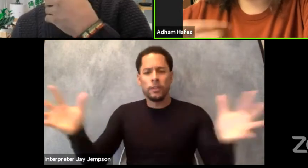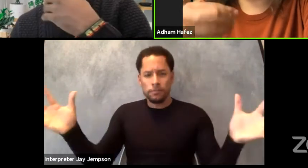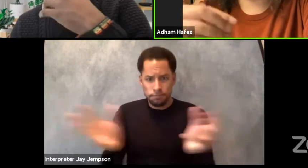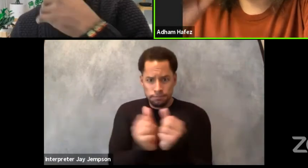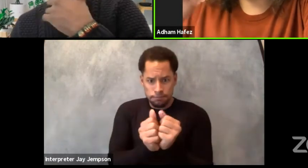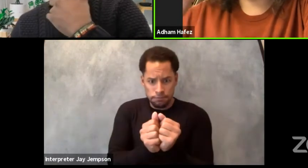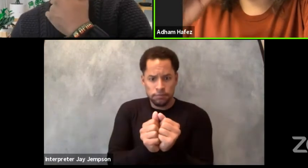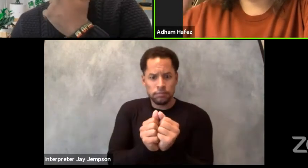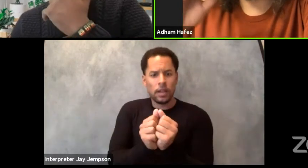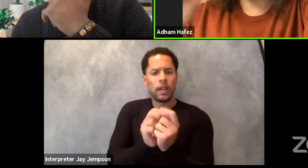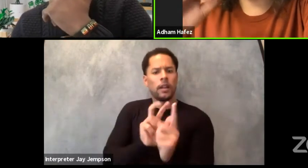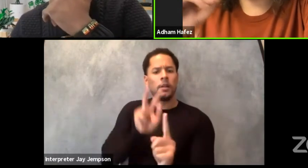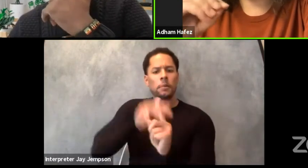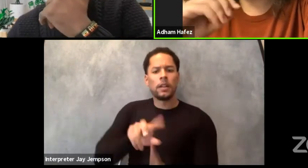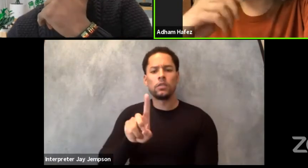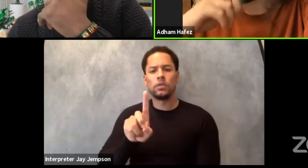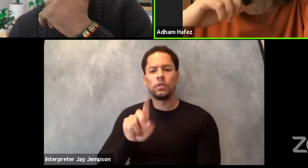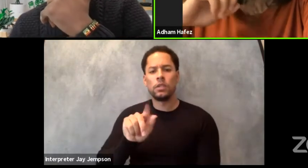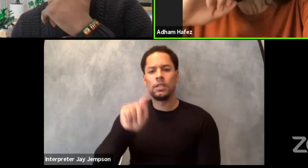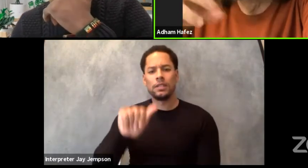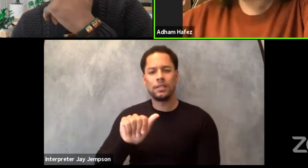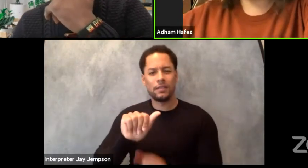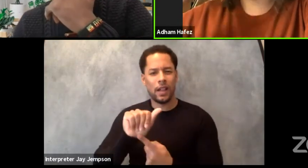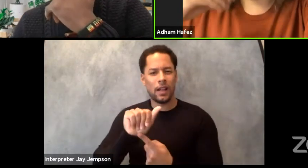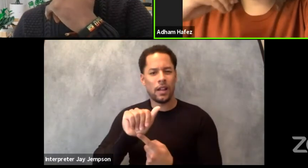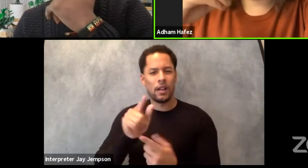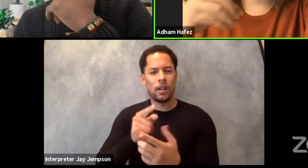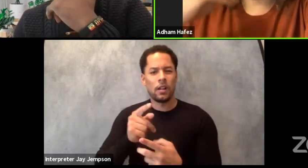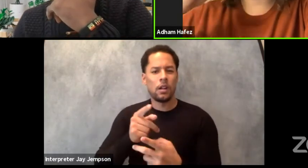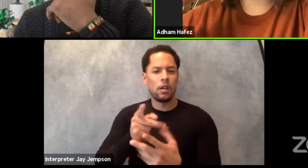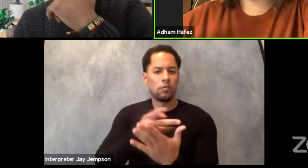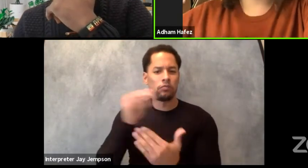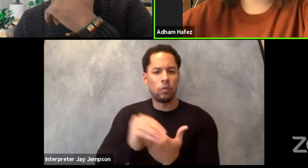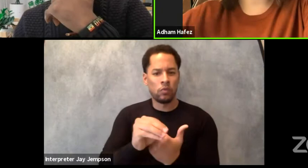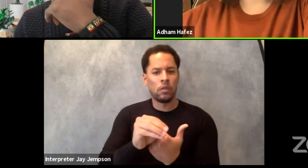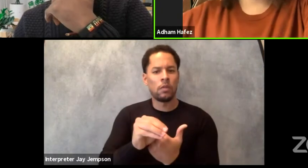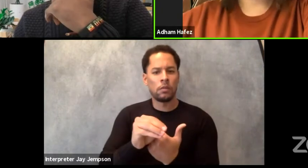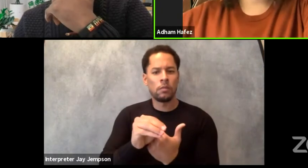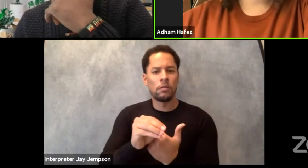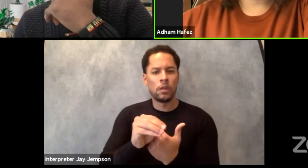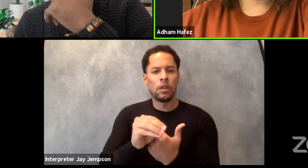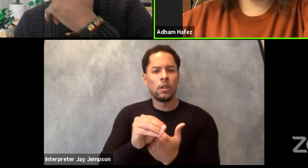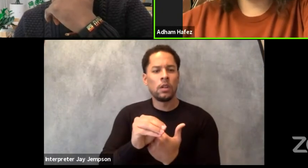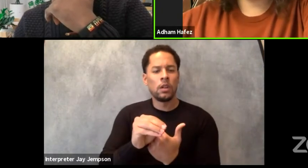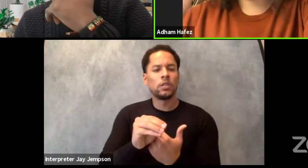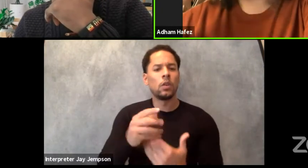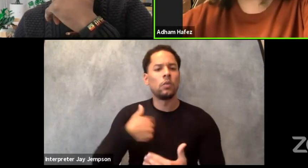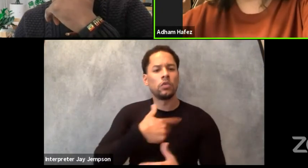and use language parsing tools to figure out what was the most common word that was said,